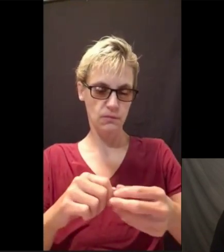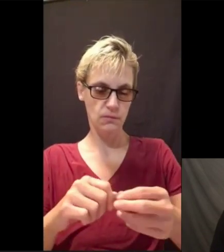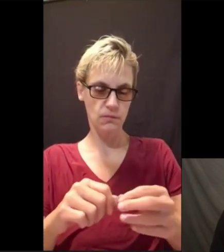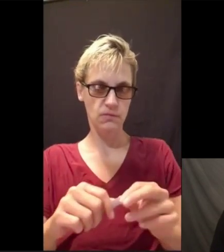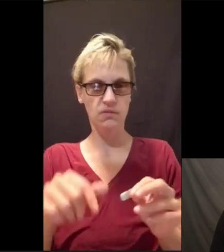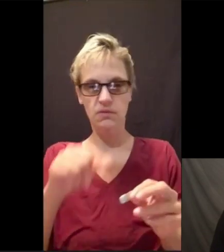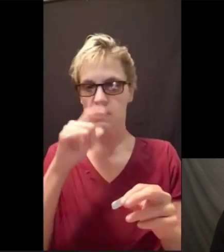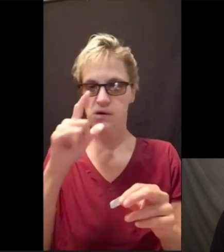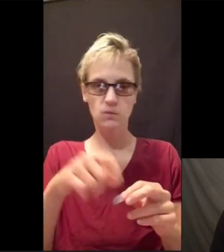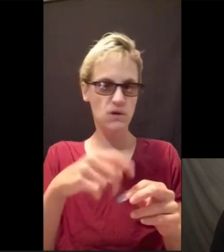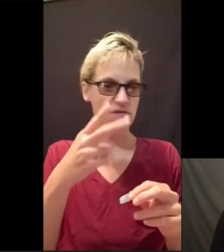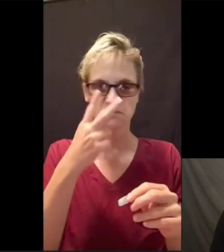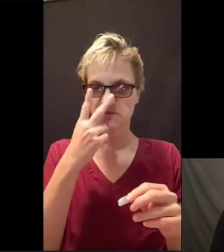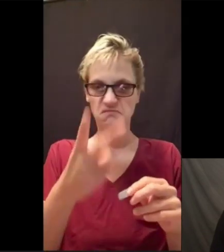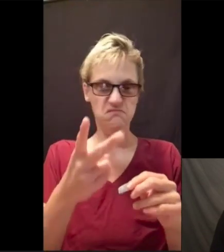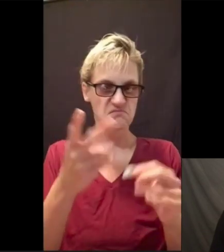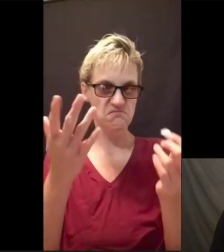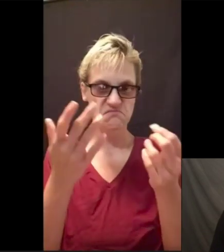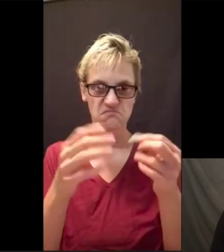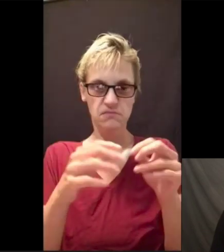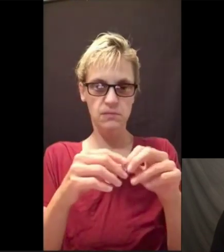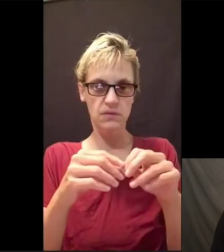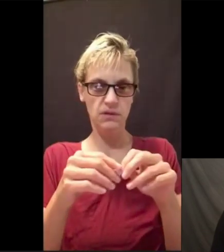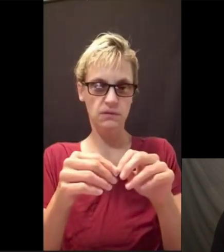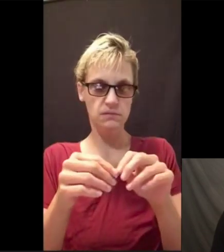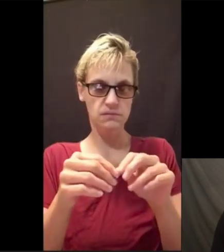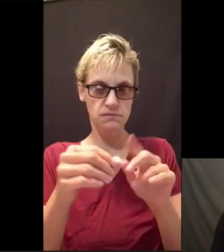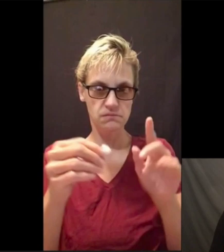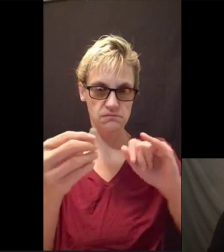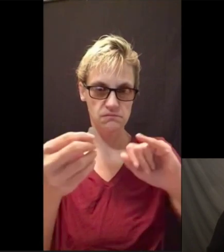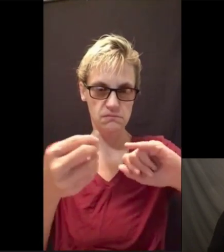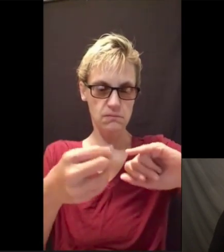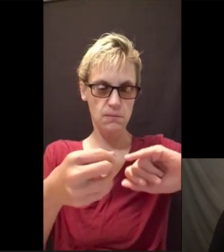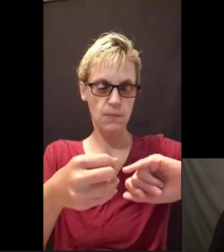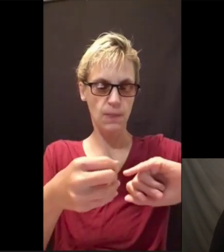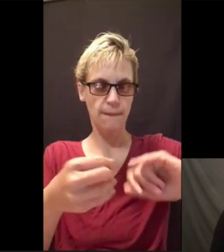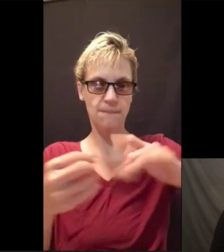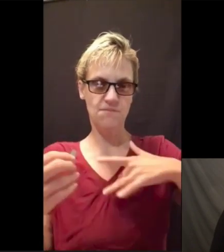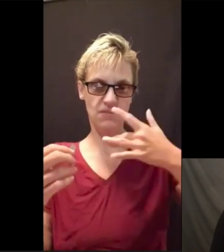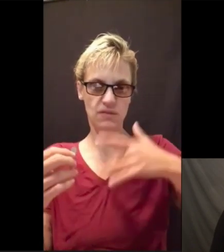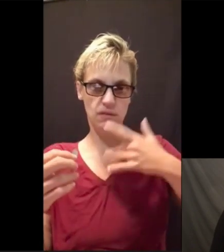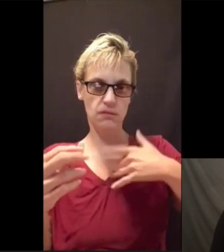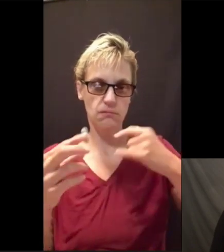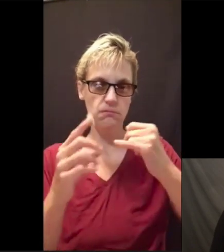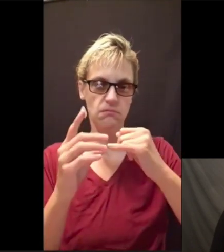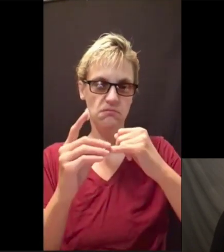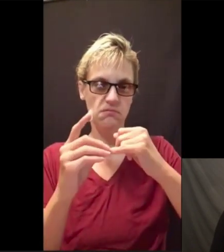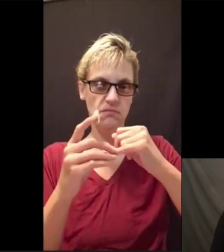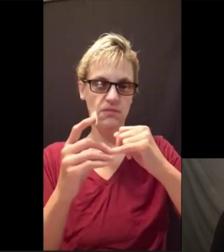You don't have to be able to see to put it on.